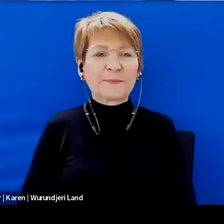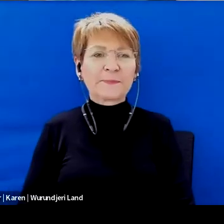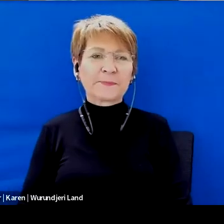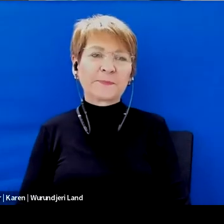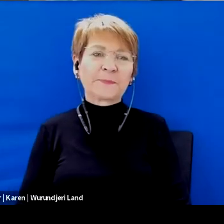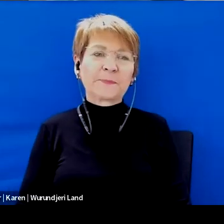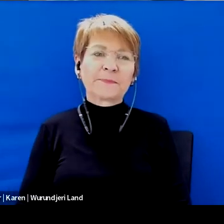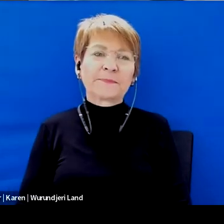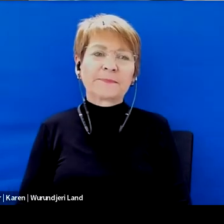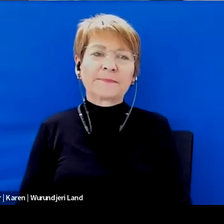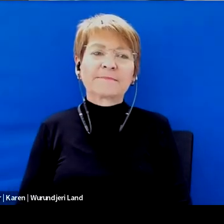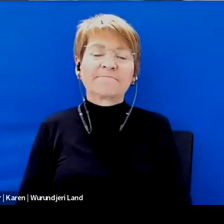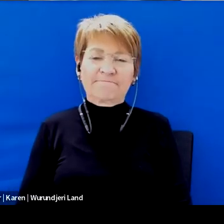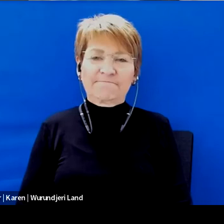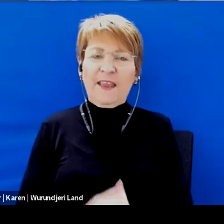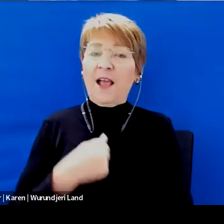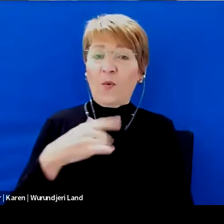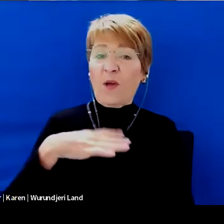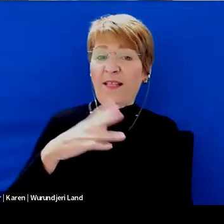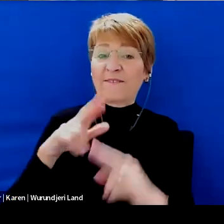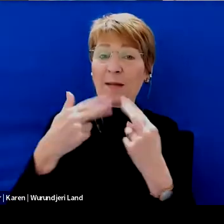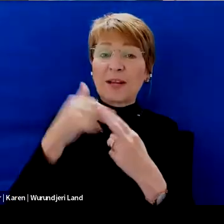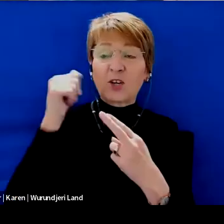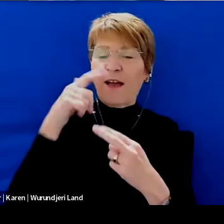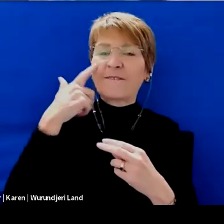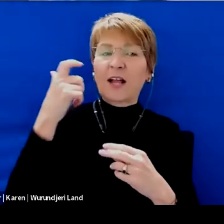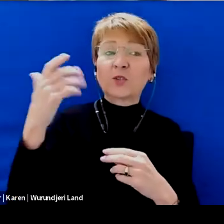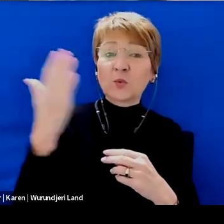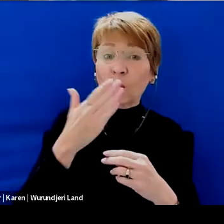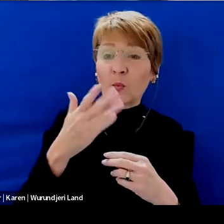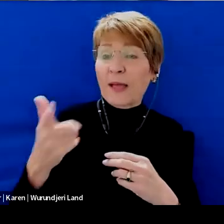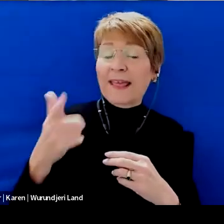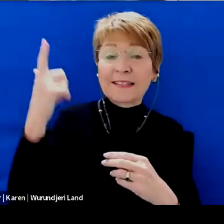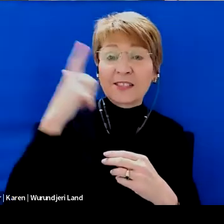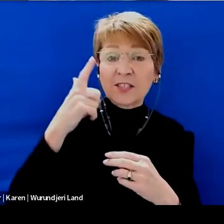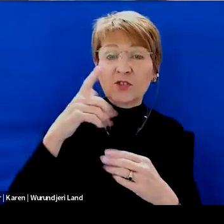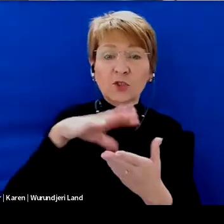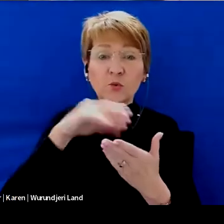I want families tonight, it's good to find a school where teachers and students are friendly.